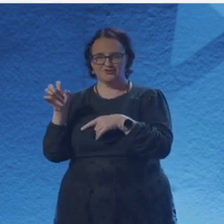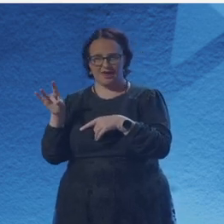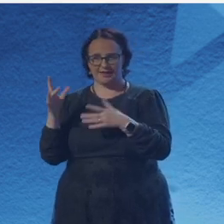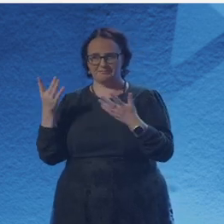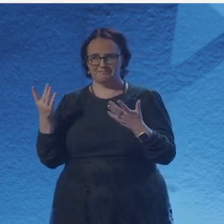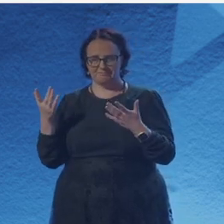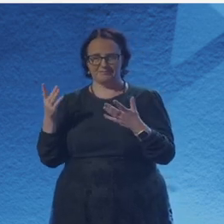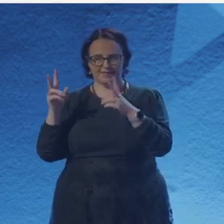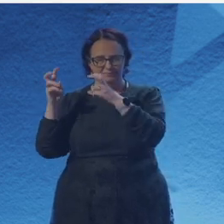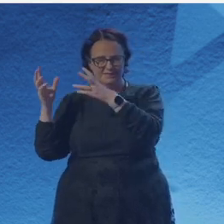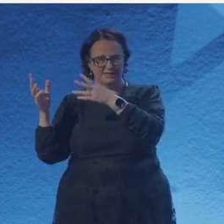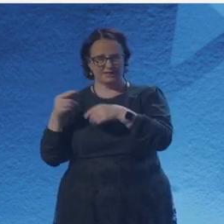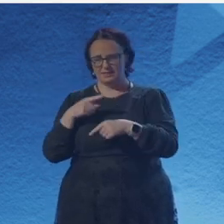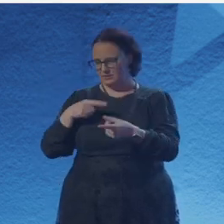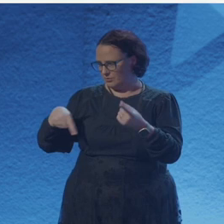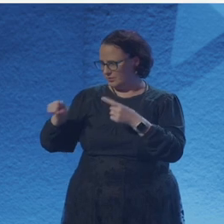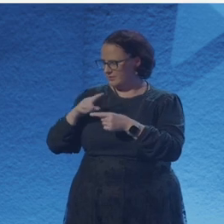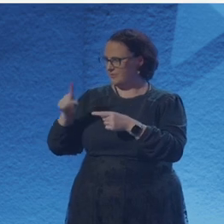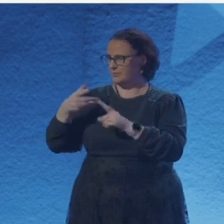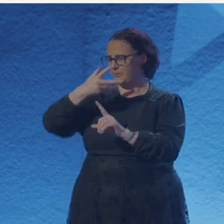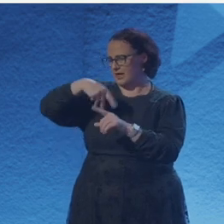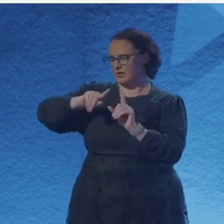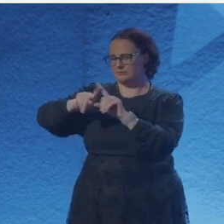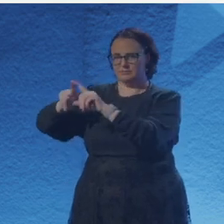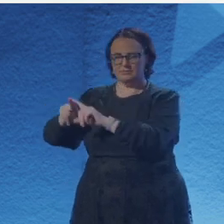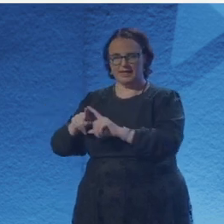before opening up to the audience in case anyone has questions.